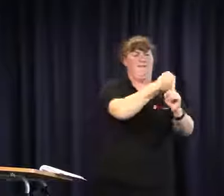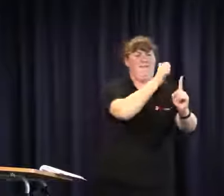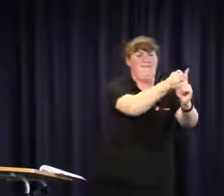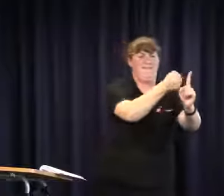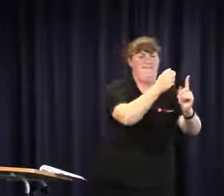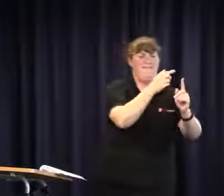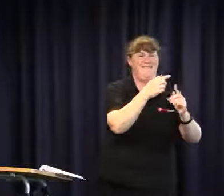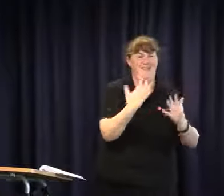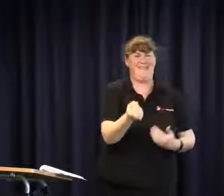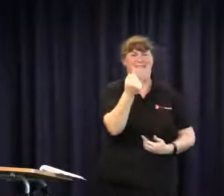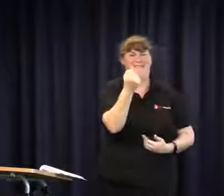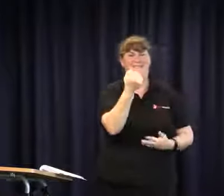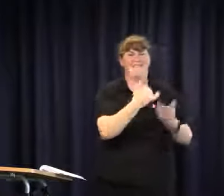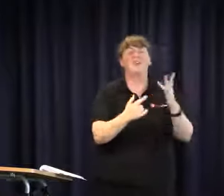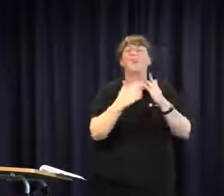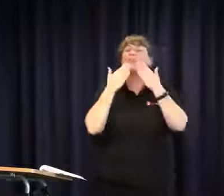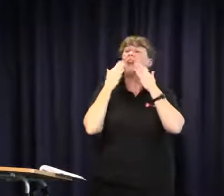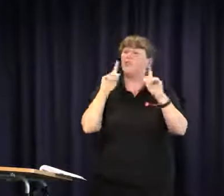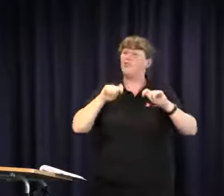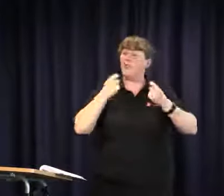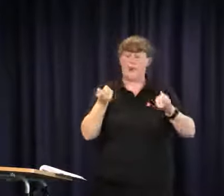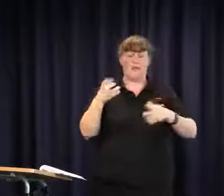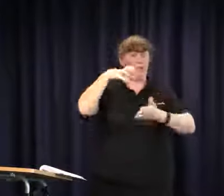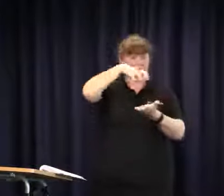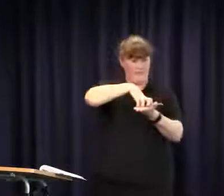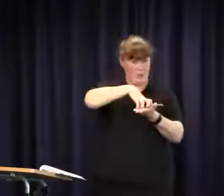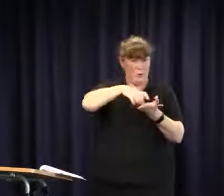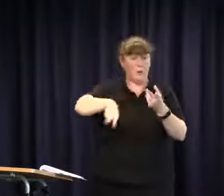does have a knock on effect regardless of whether it is now or later. So thank you Vicdeaf